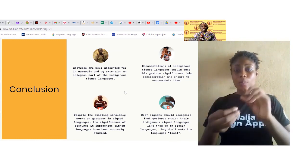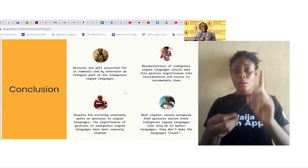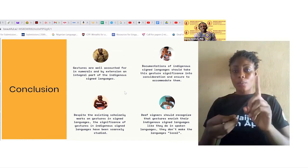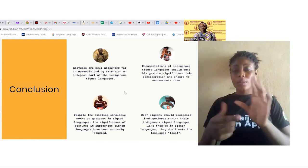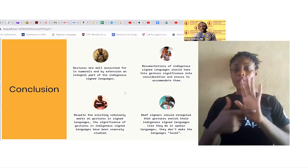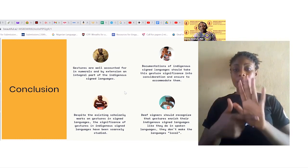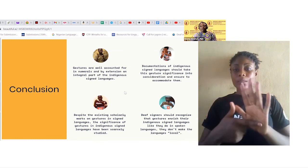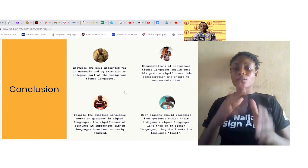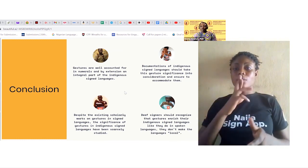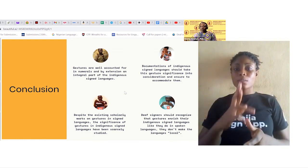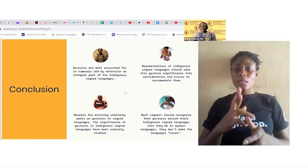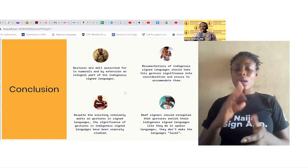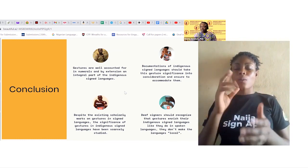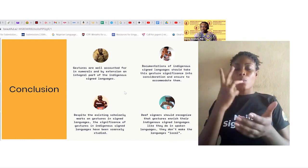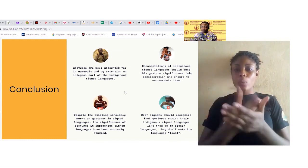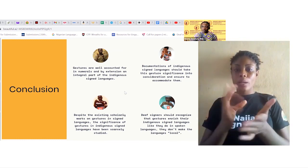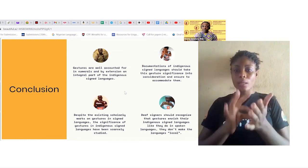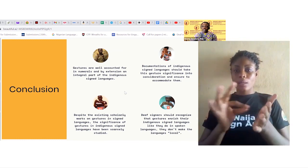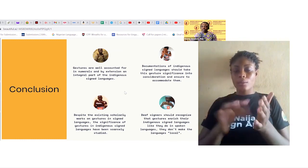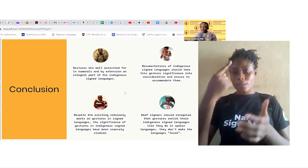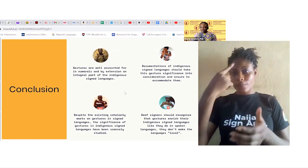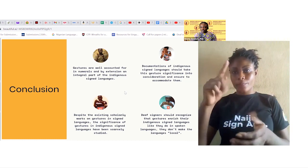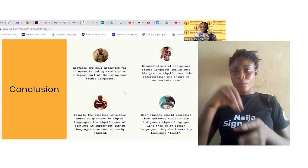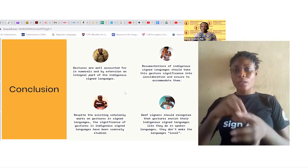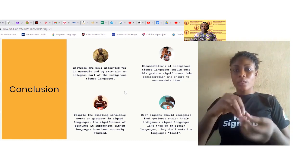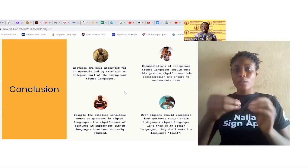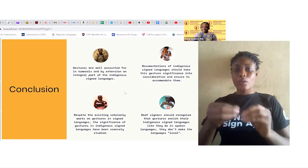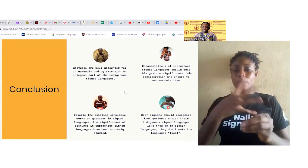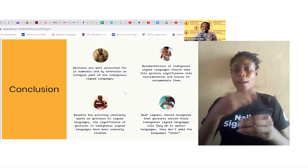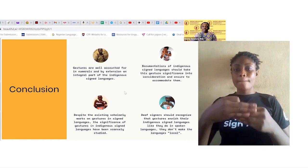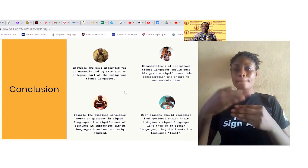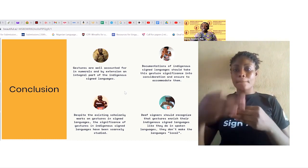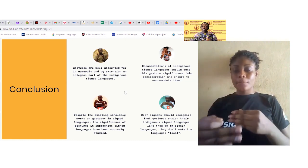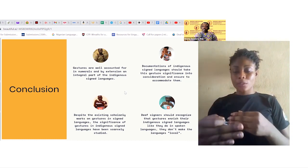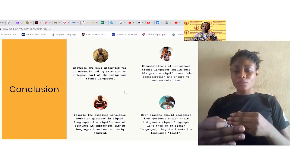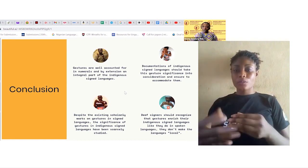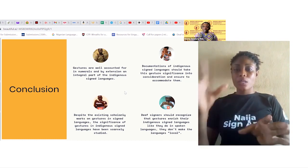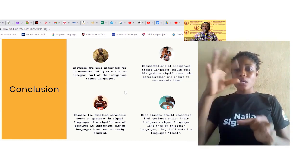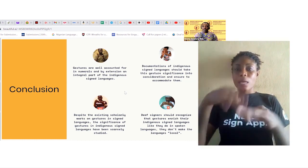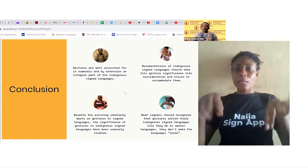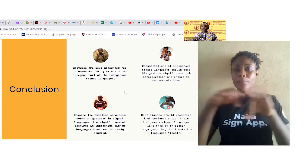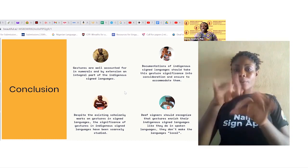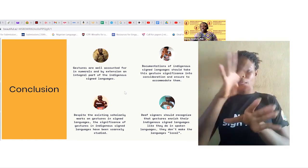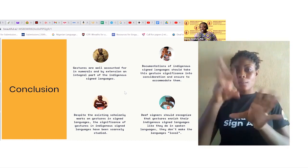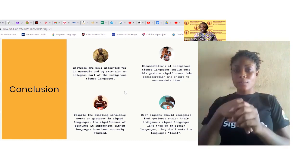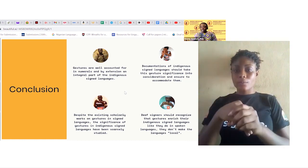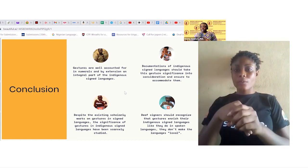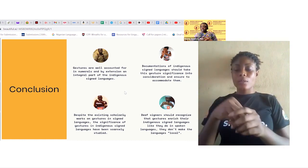gestures are well accounted for in numerals and by extension an integral part of the indigenous